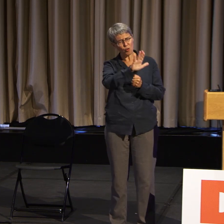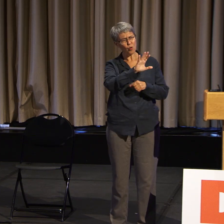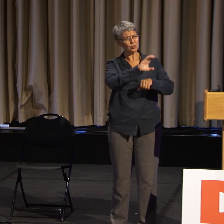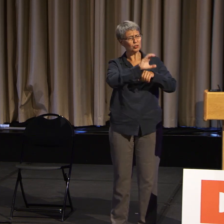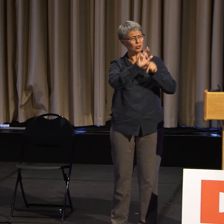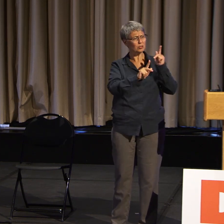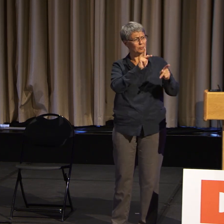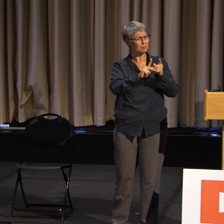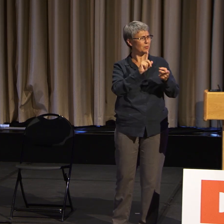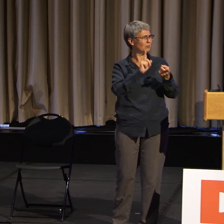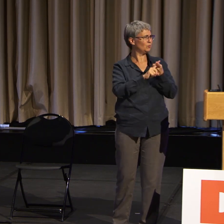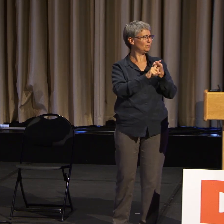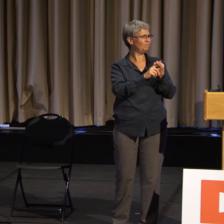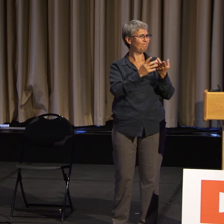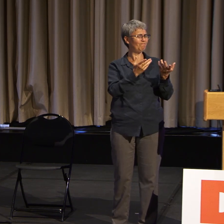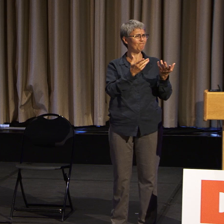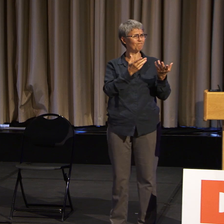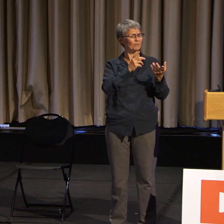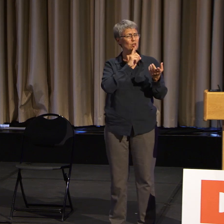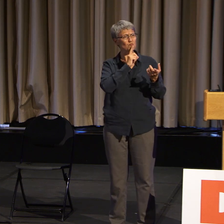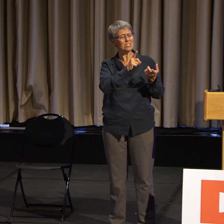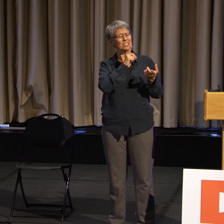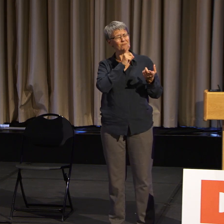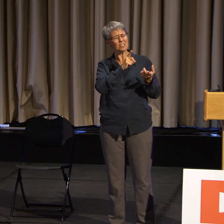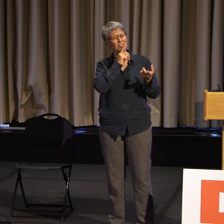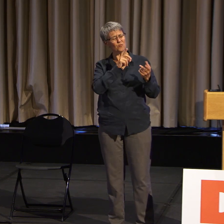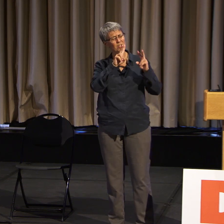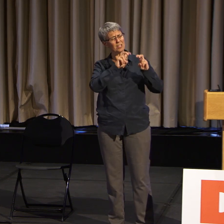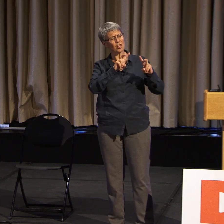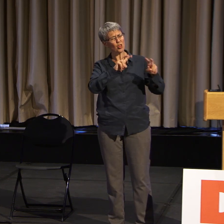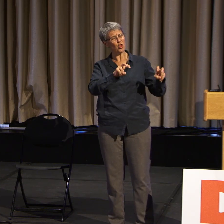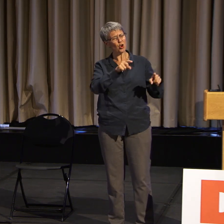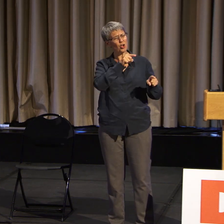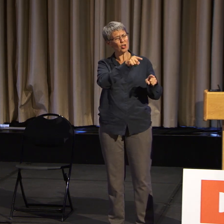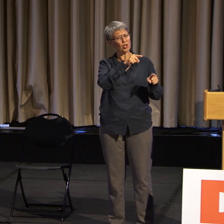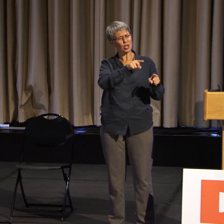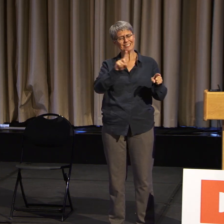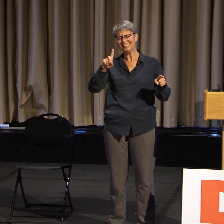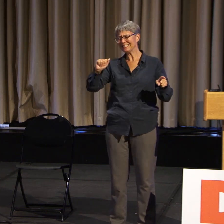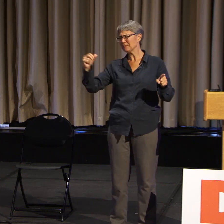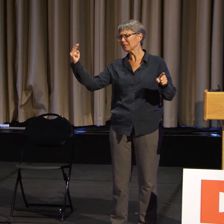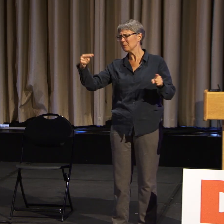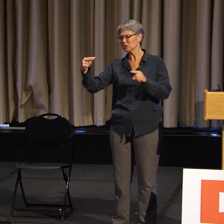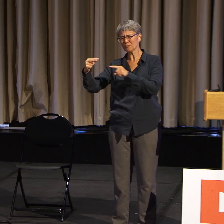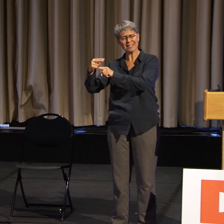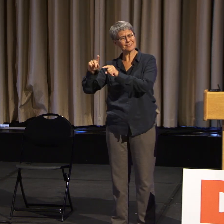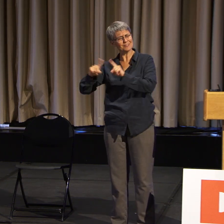to really look at the disability perspective.